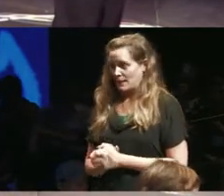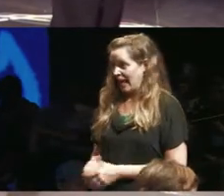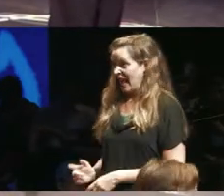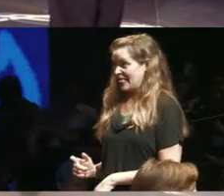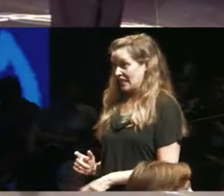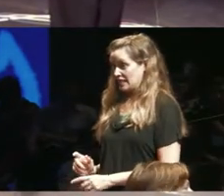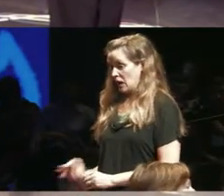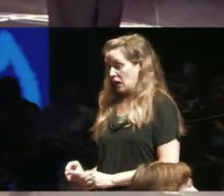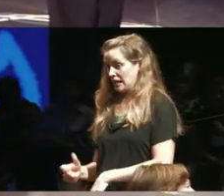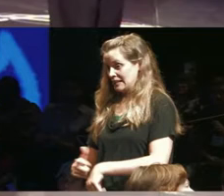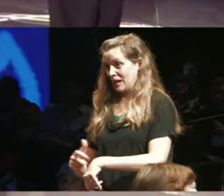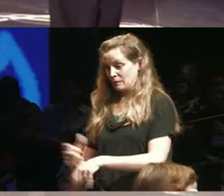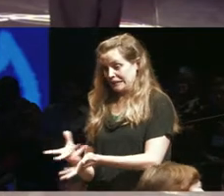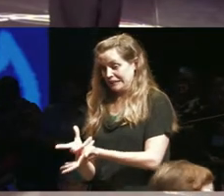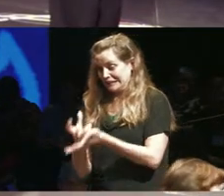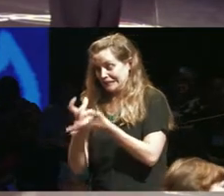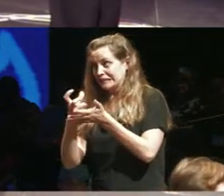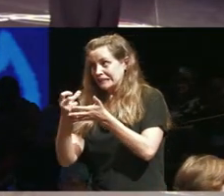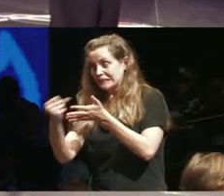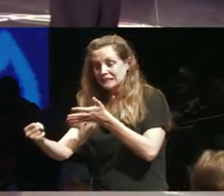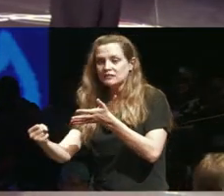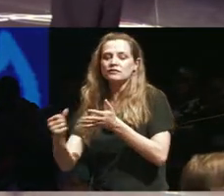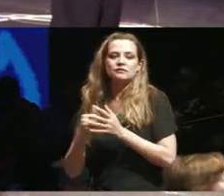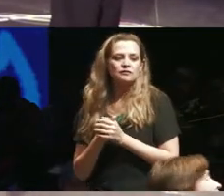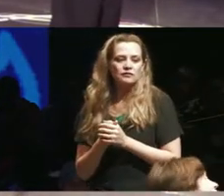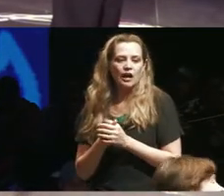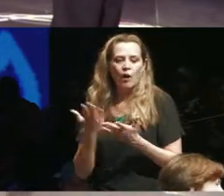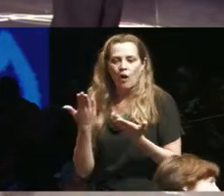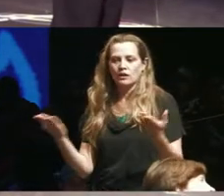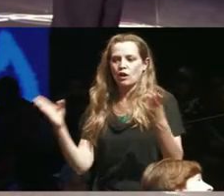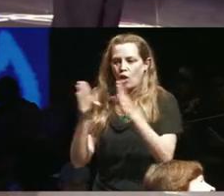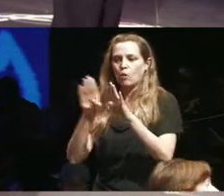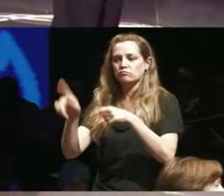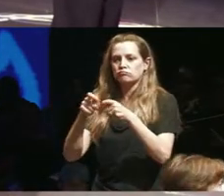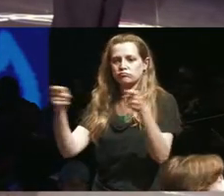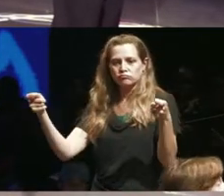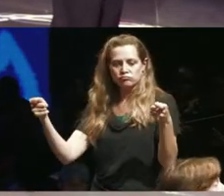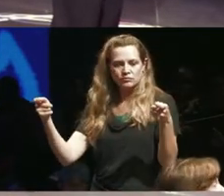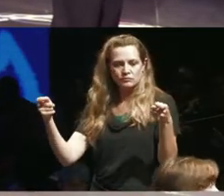we are almost out of time but I want to just close by thing a little bit I'm Joe